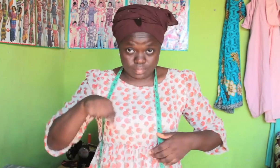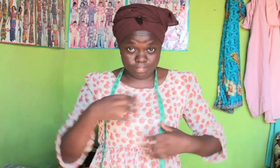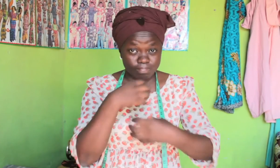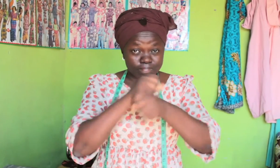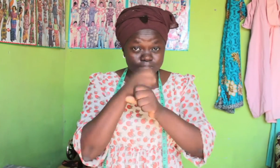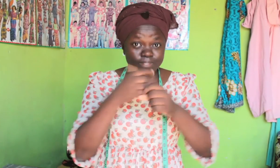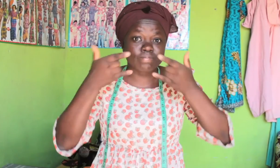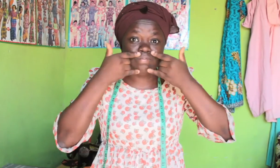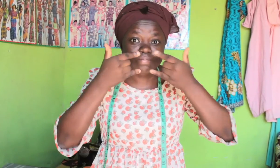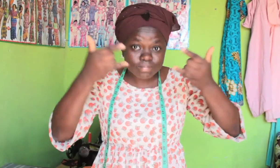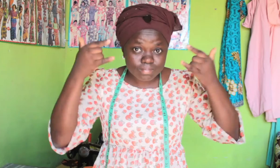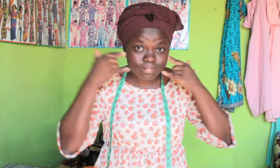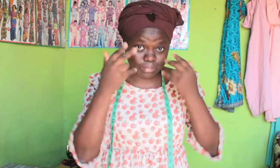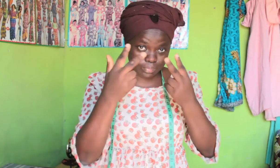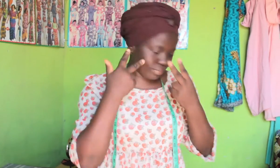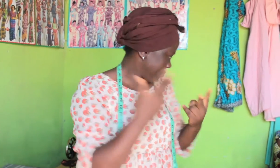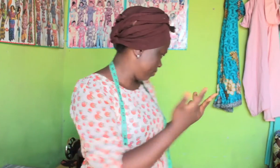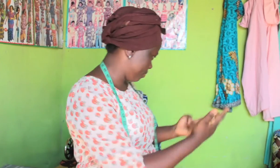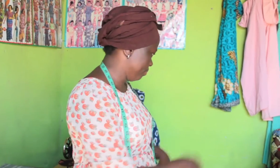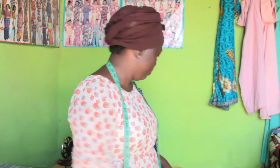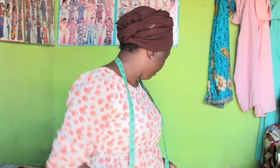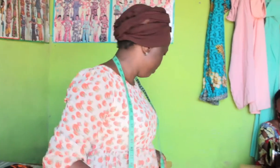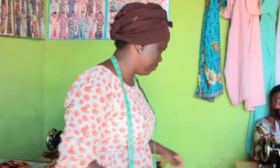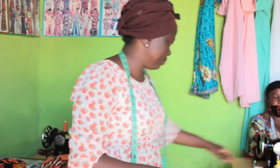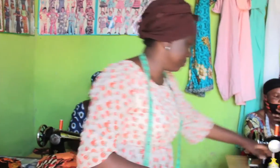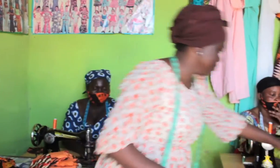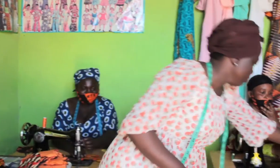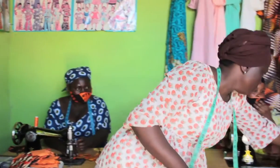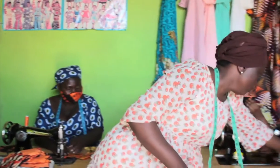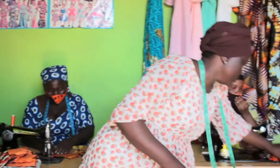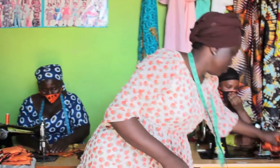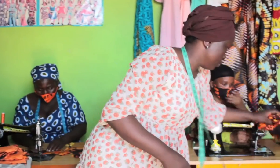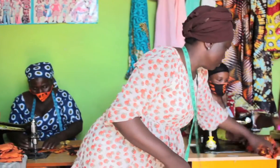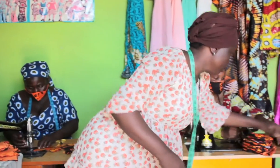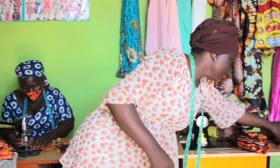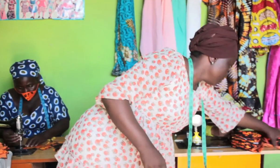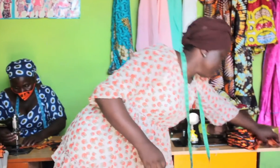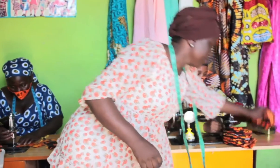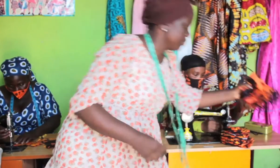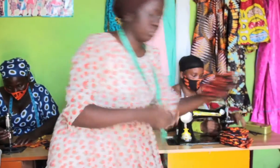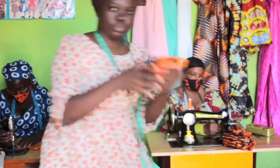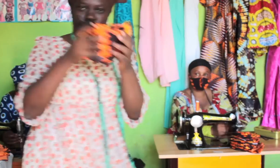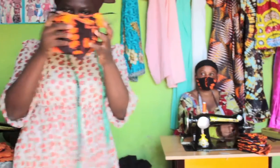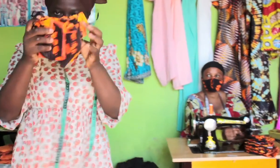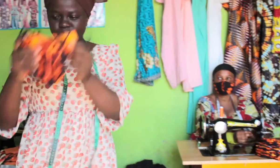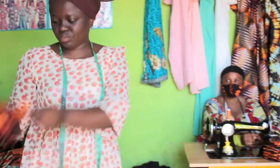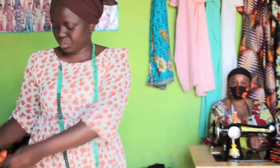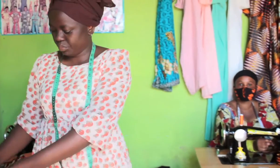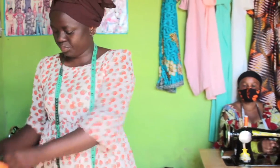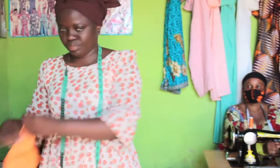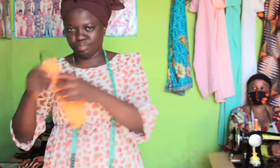I'd like to show you what the masks look like that we are making.